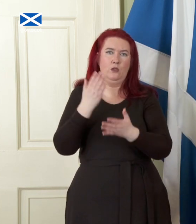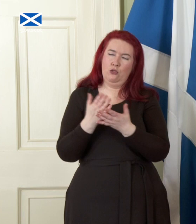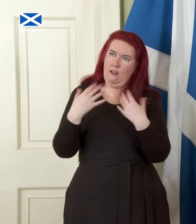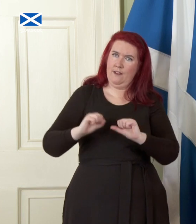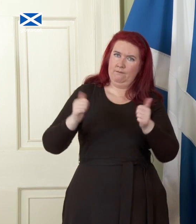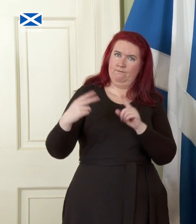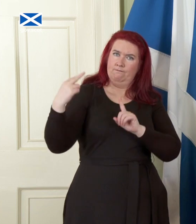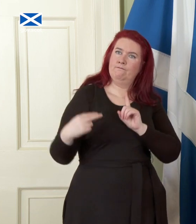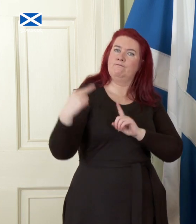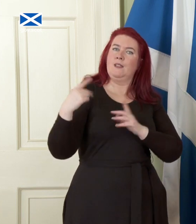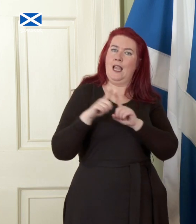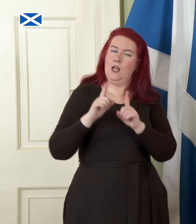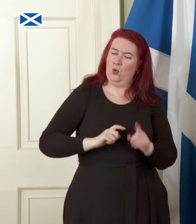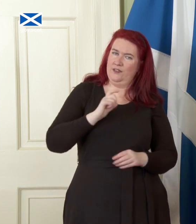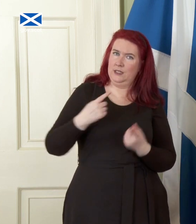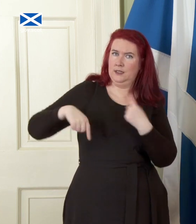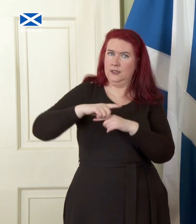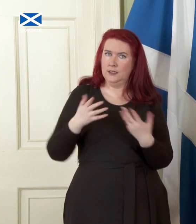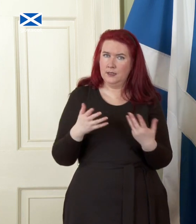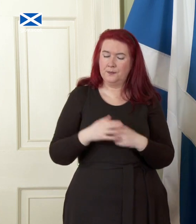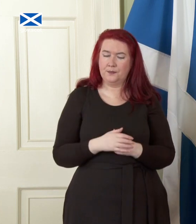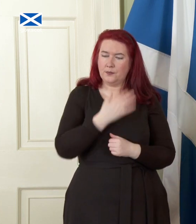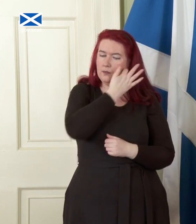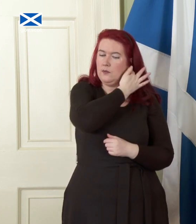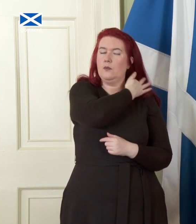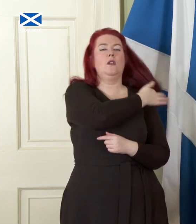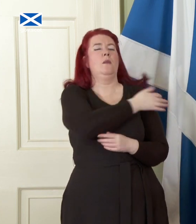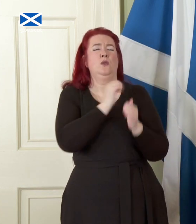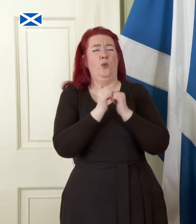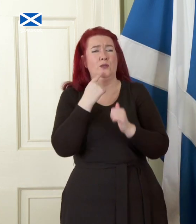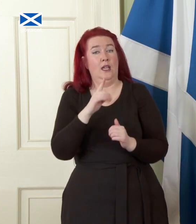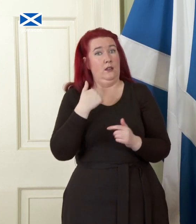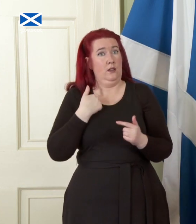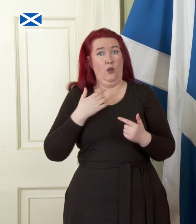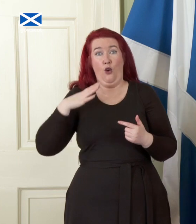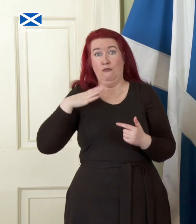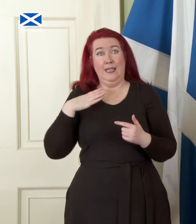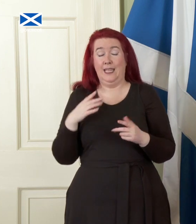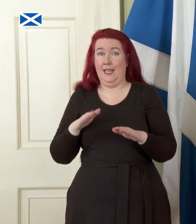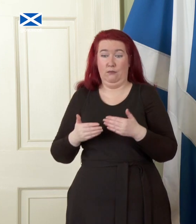confidence. On that though, it's worth noting that we are so much more advanced than in 2014.